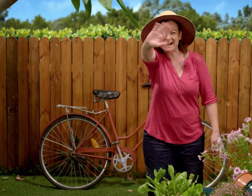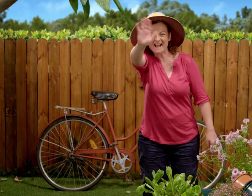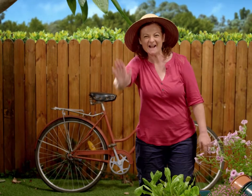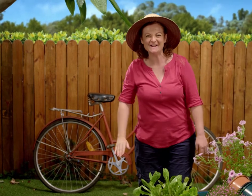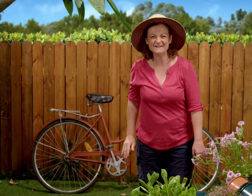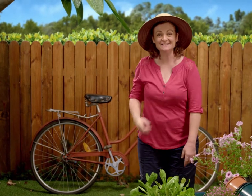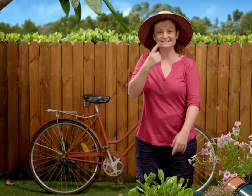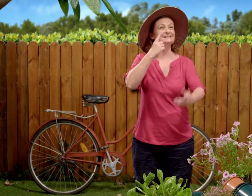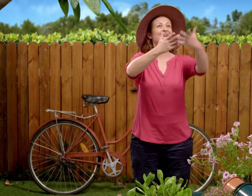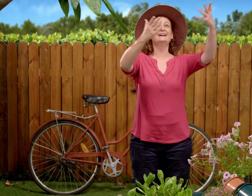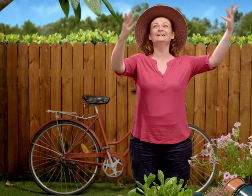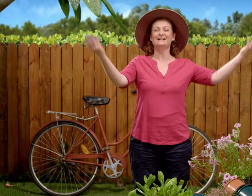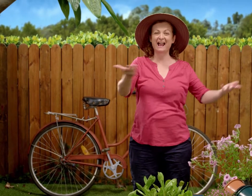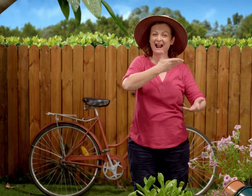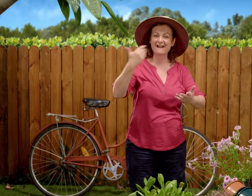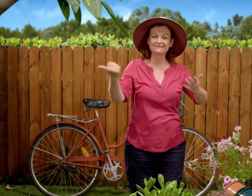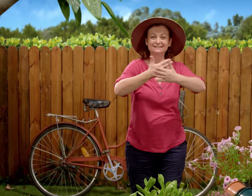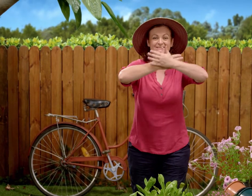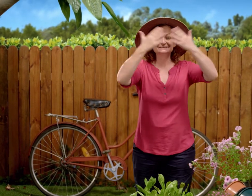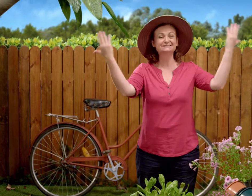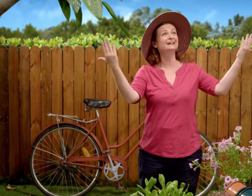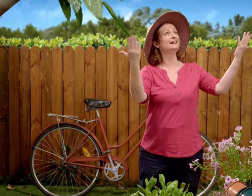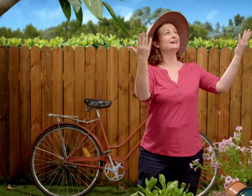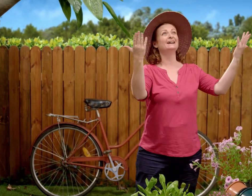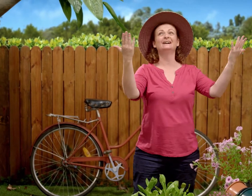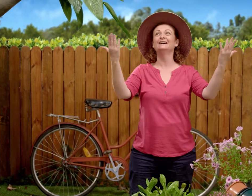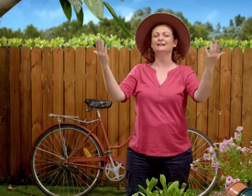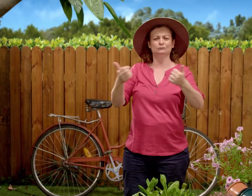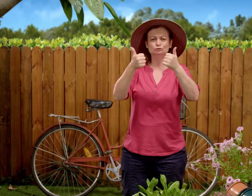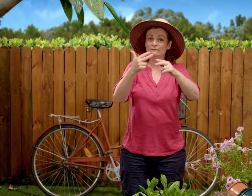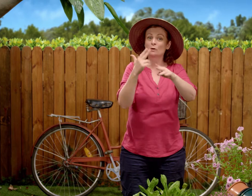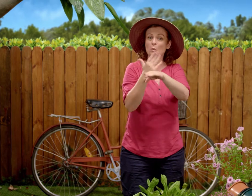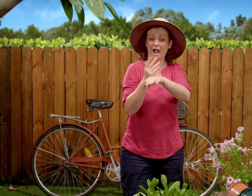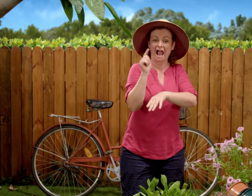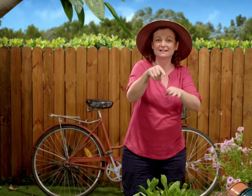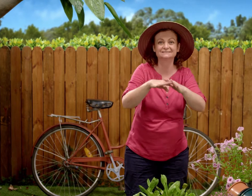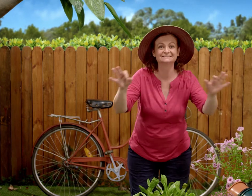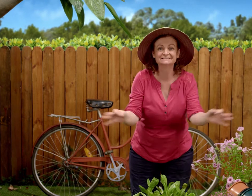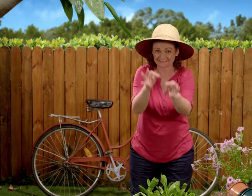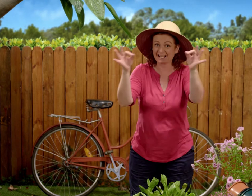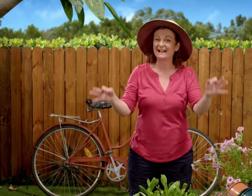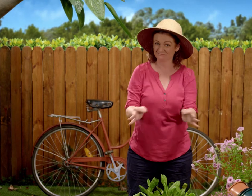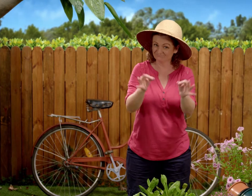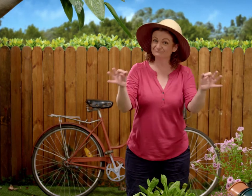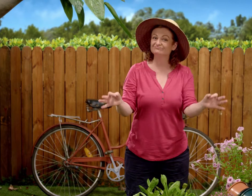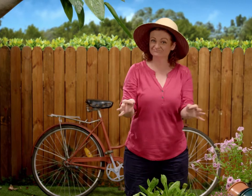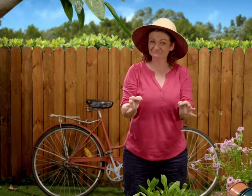Oh hello everyone, isn't it a lovely day today? It's a perfect day to be working in the garden.